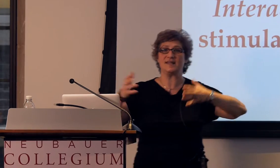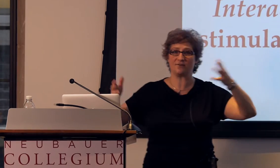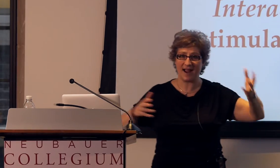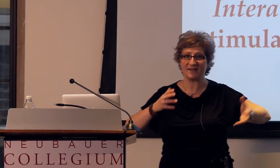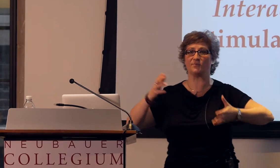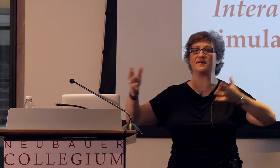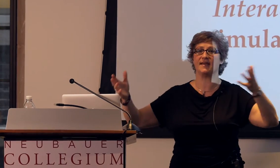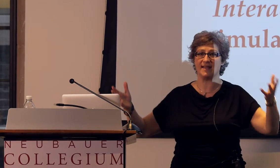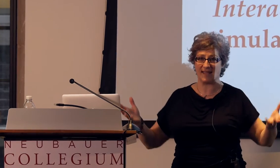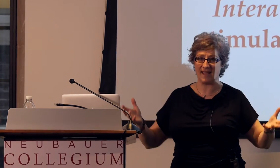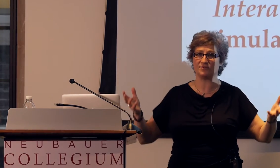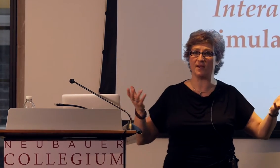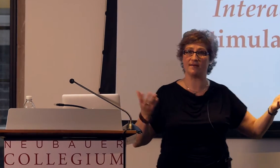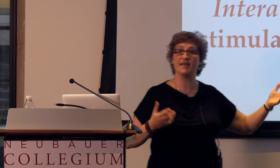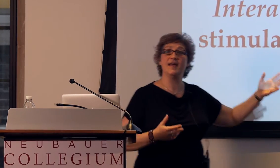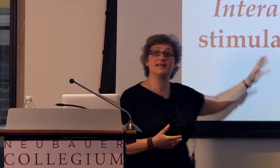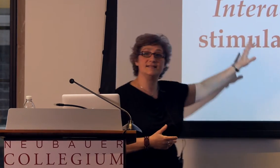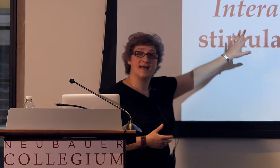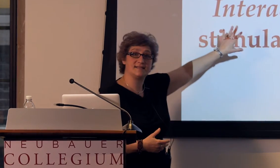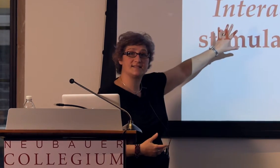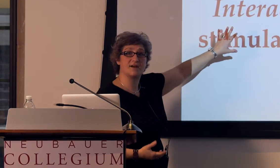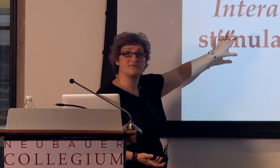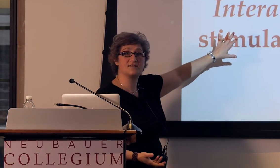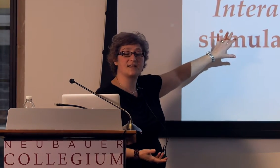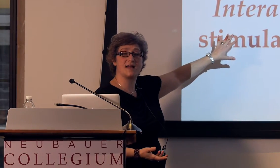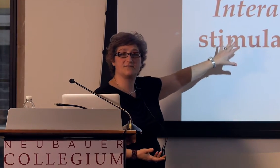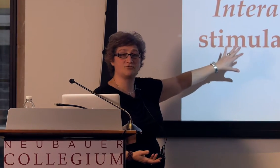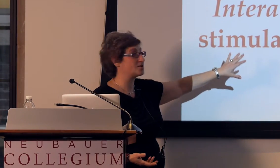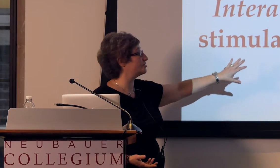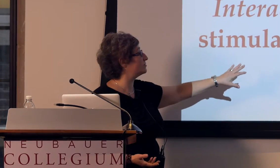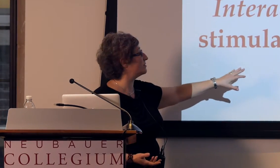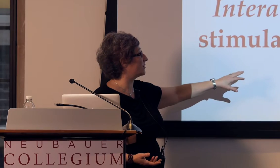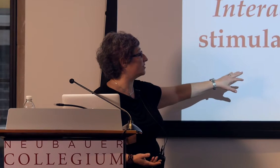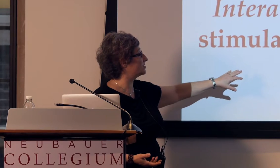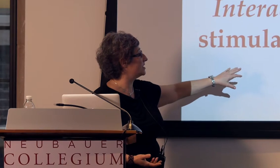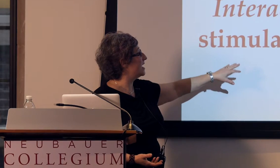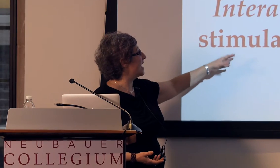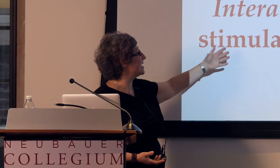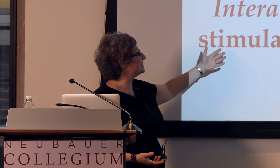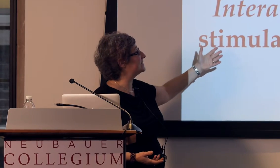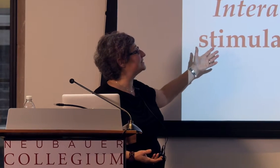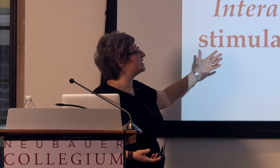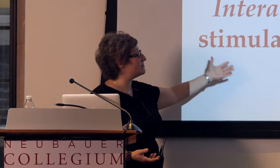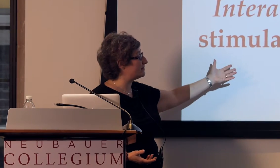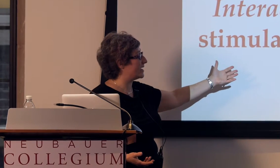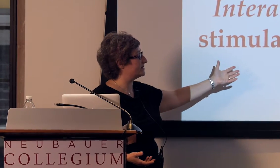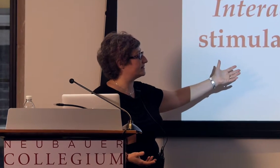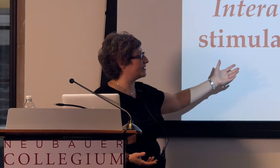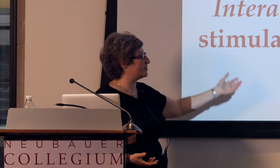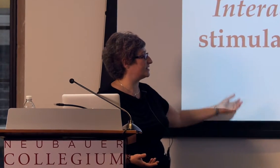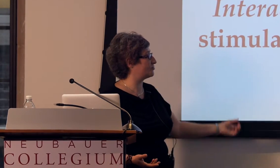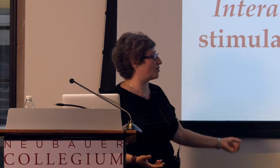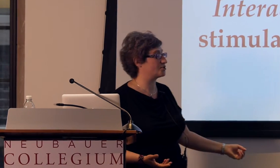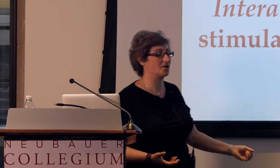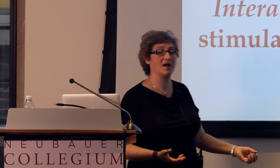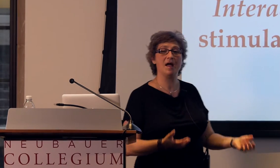to interact with and engage with is necessary for this kind of structure to emerge. It stimulates linguistic structure,